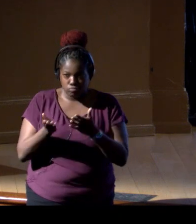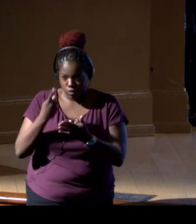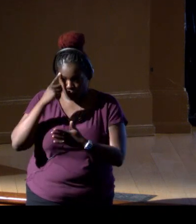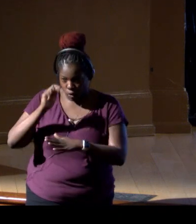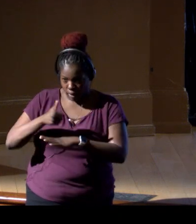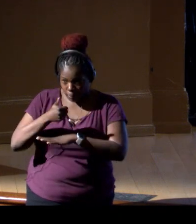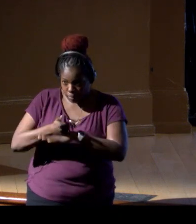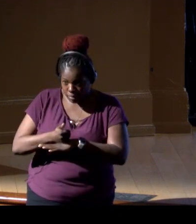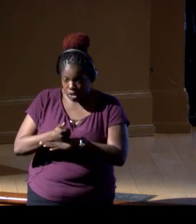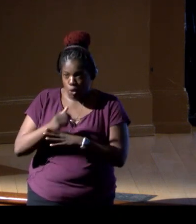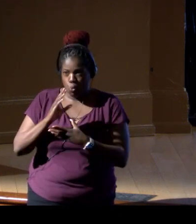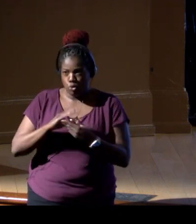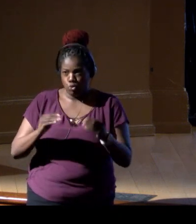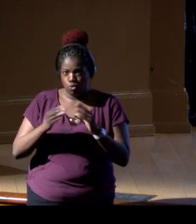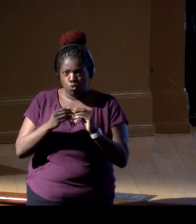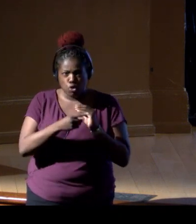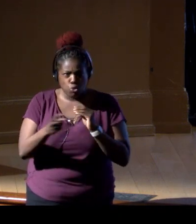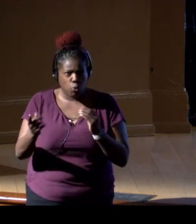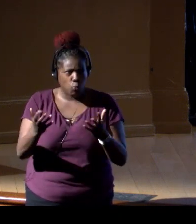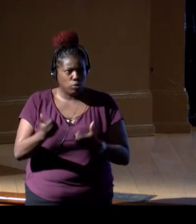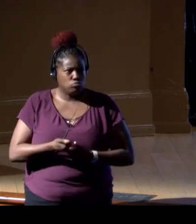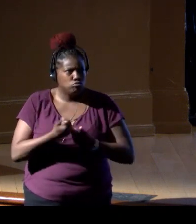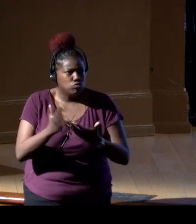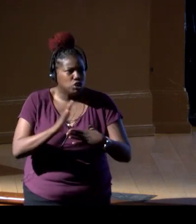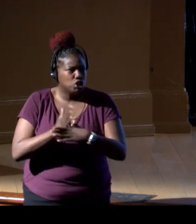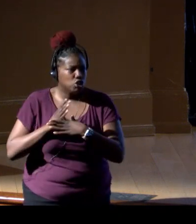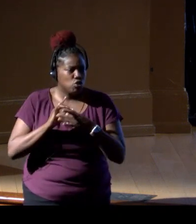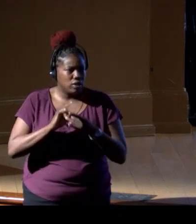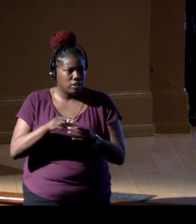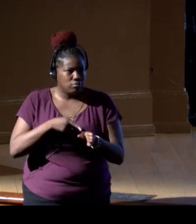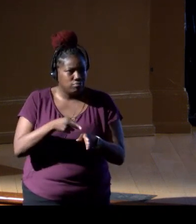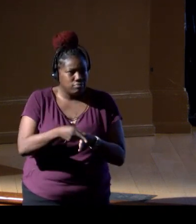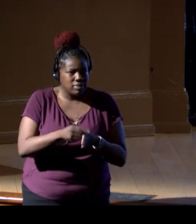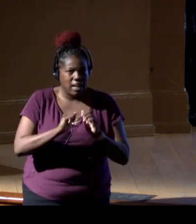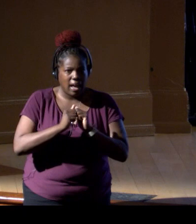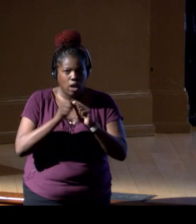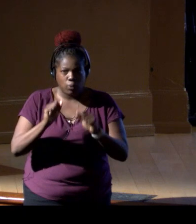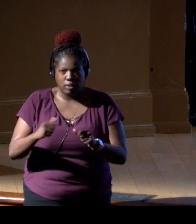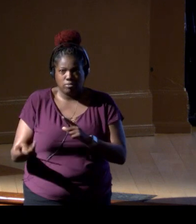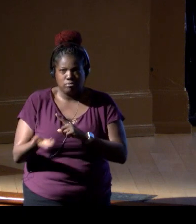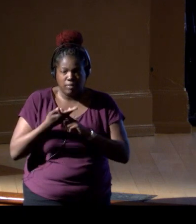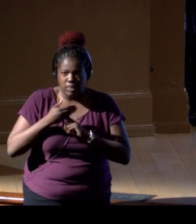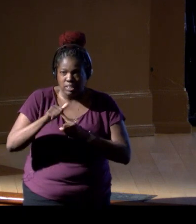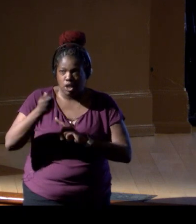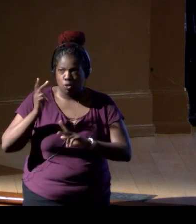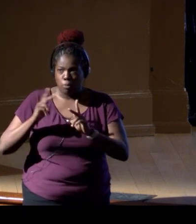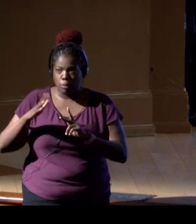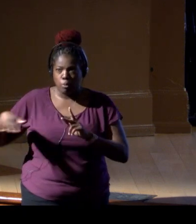You know, what story would you like to tell with this work and how can that be compelling to those throughout government